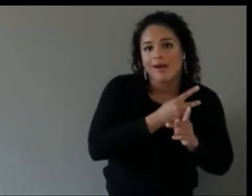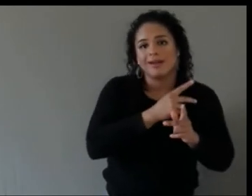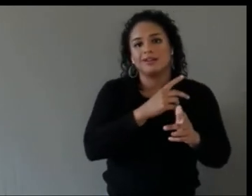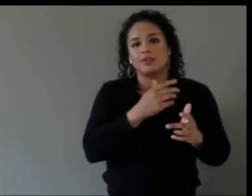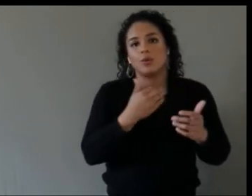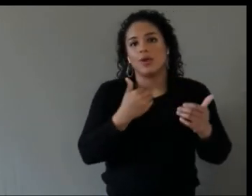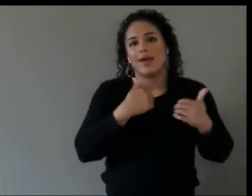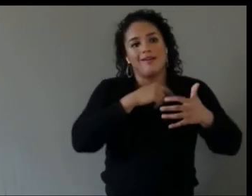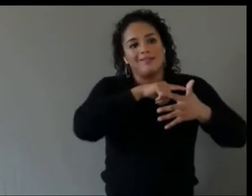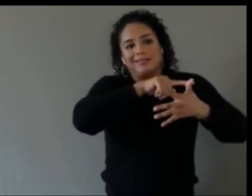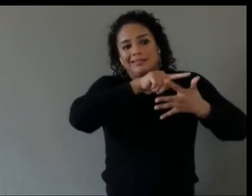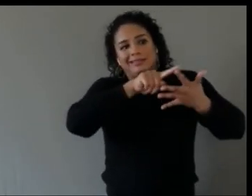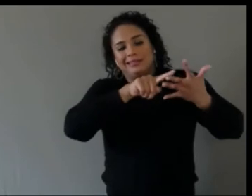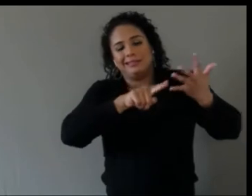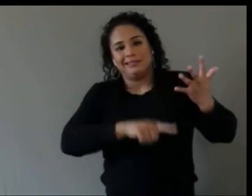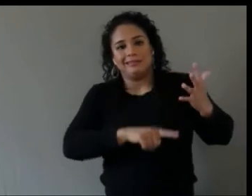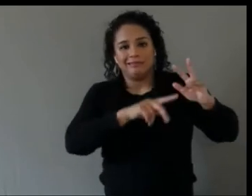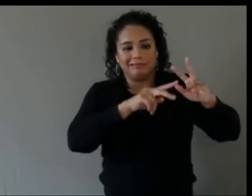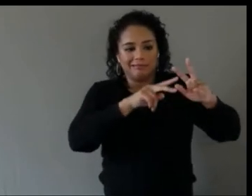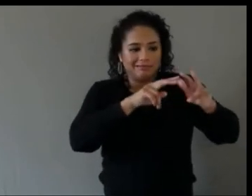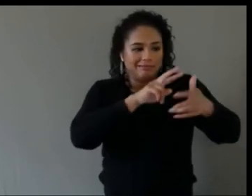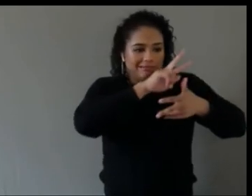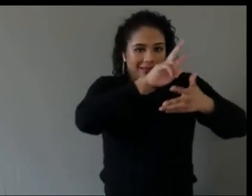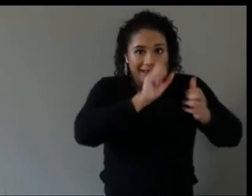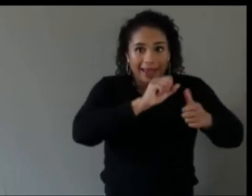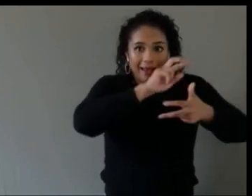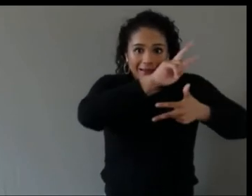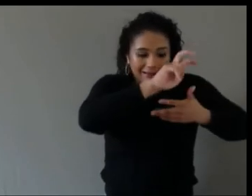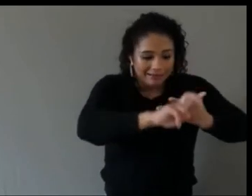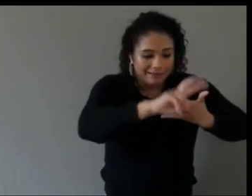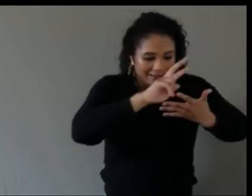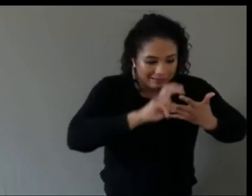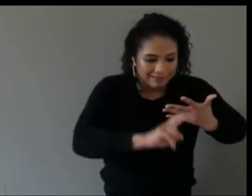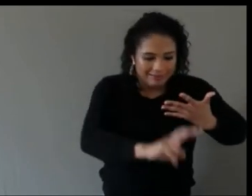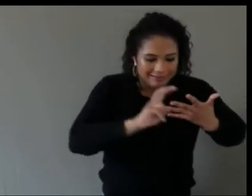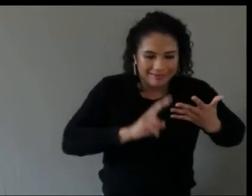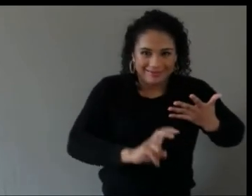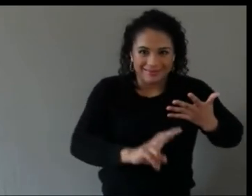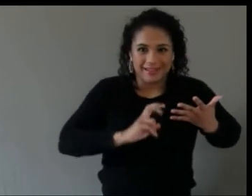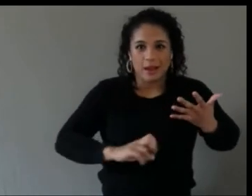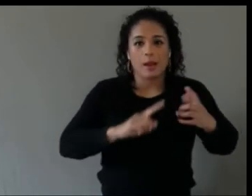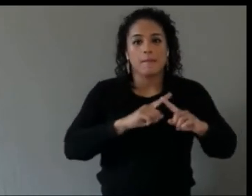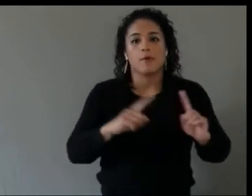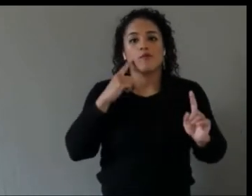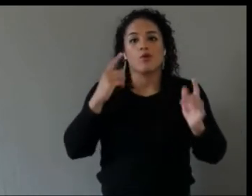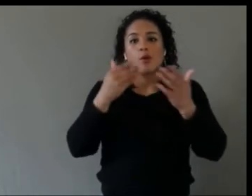and specifics on that but in terms of abstract broad, you know, it is probably the sort of